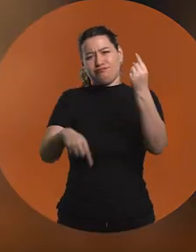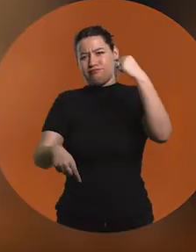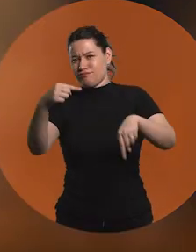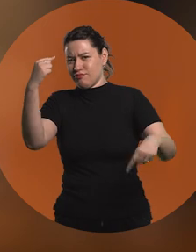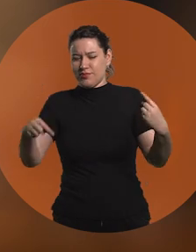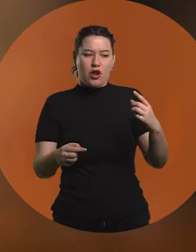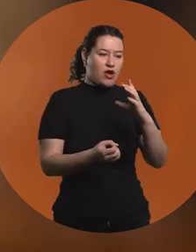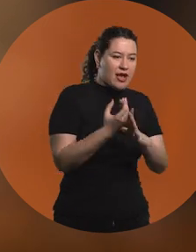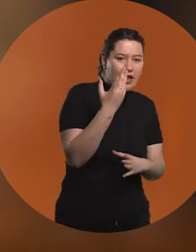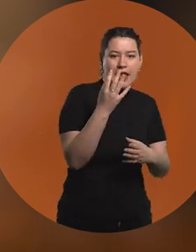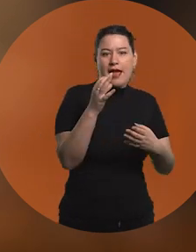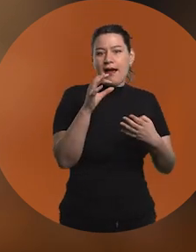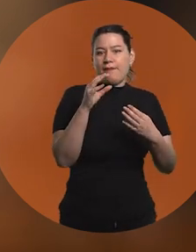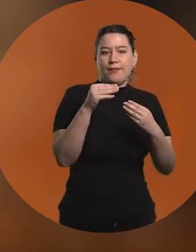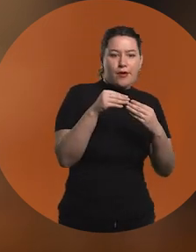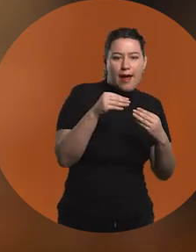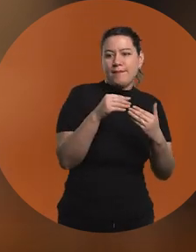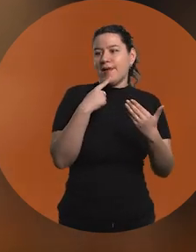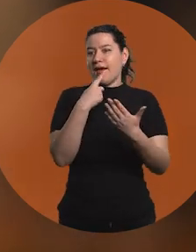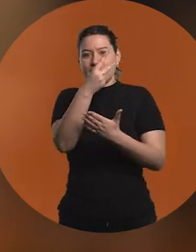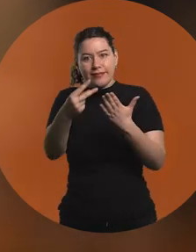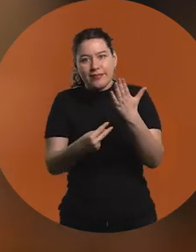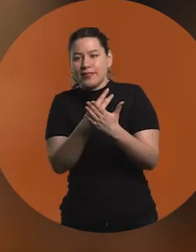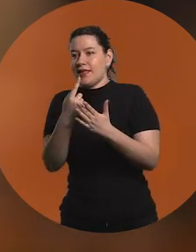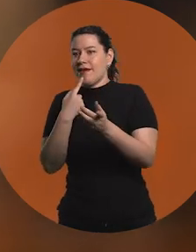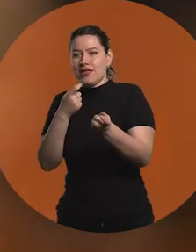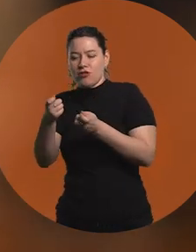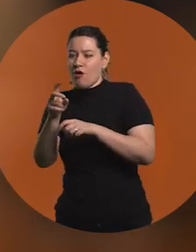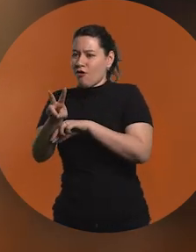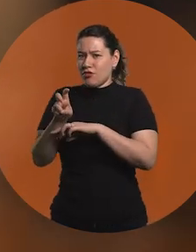From developers, designers, management, quality control,